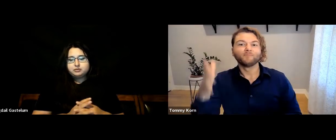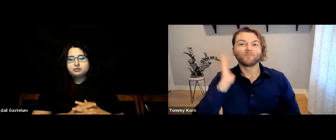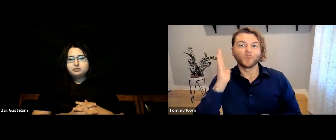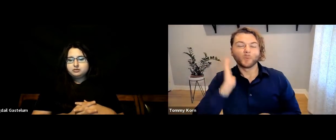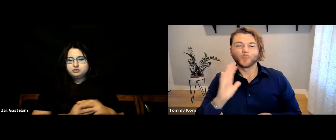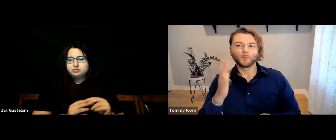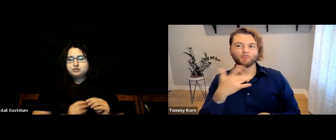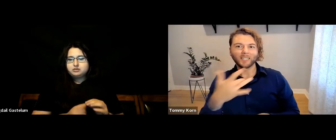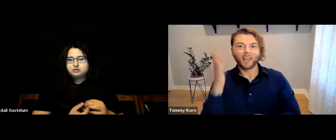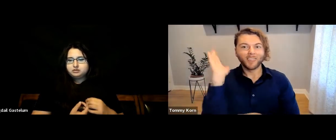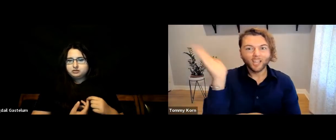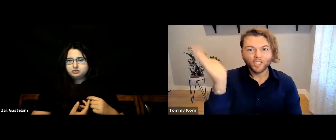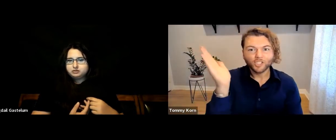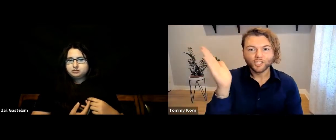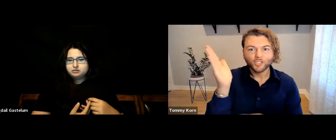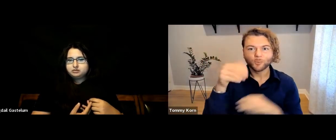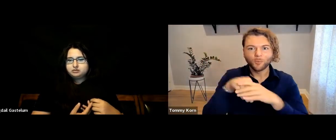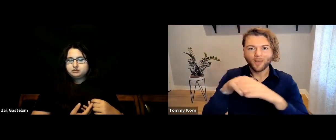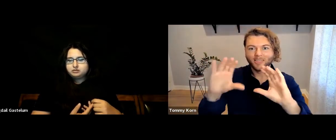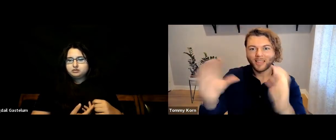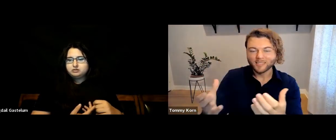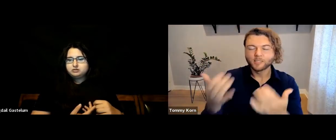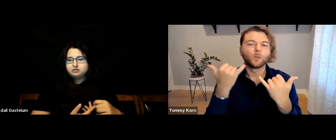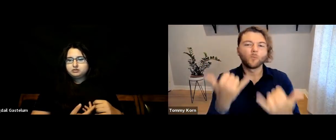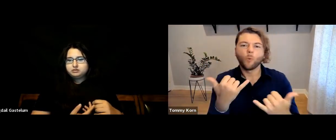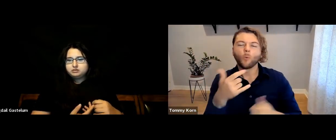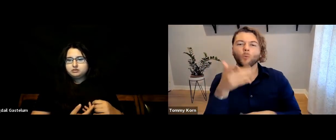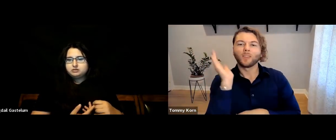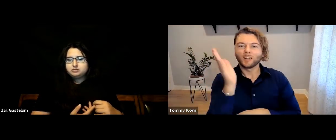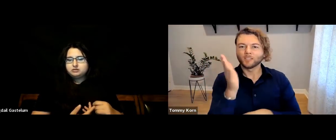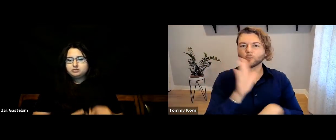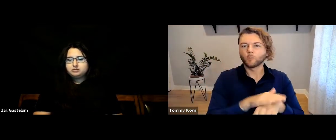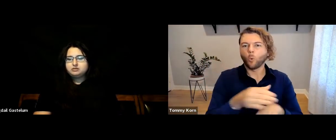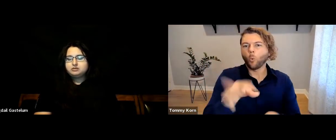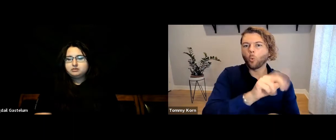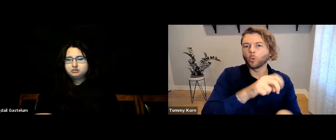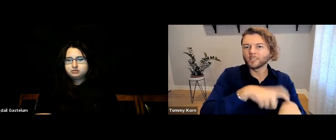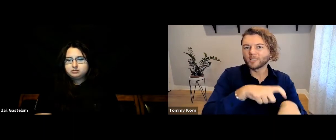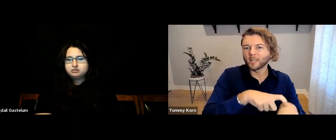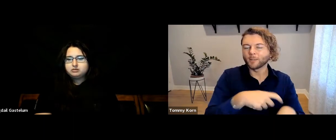Before the pandemic, we taught in person, but now lectures are pre-recorded.